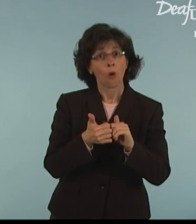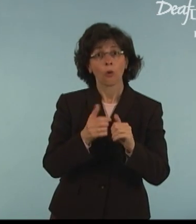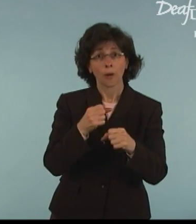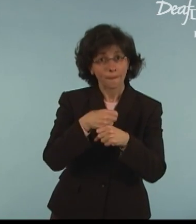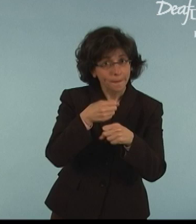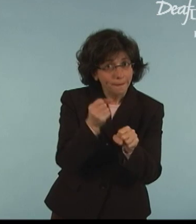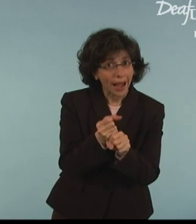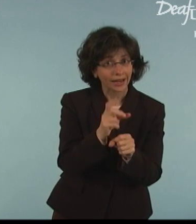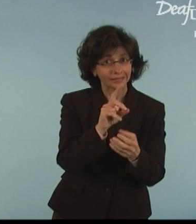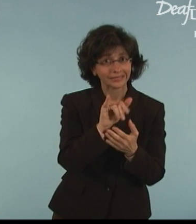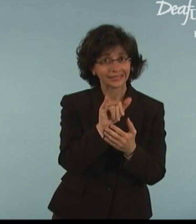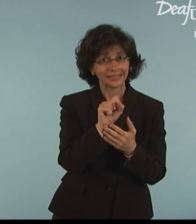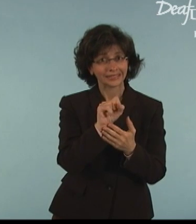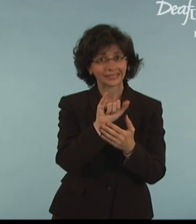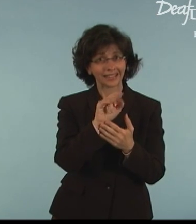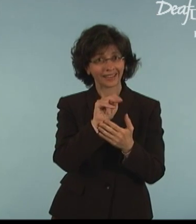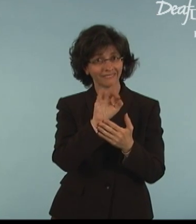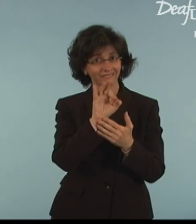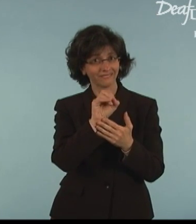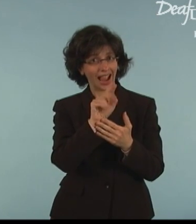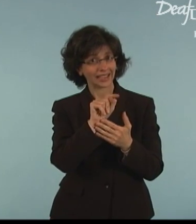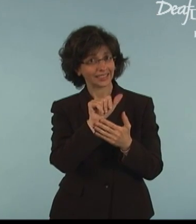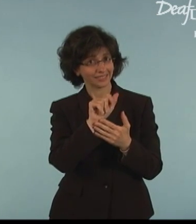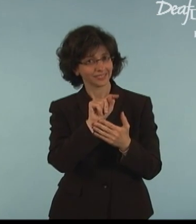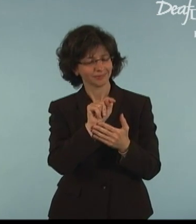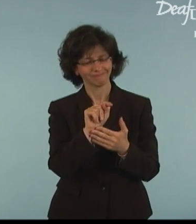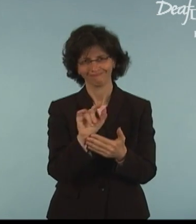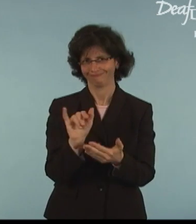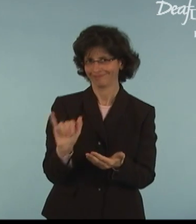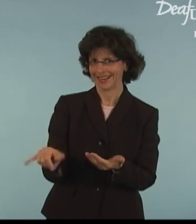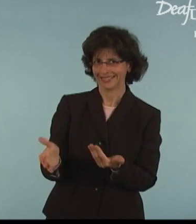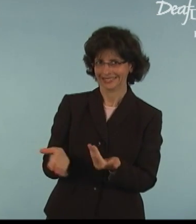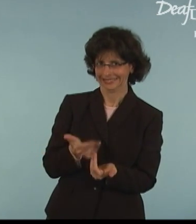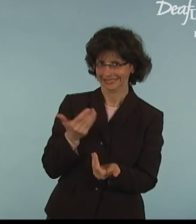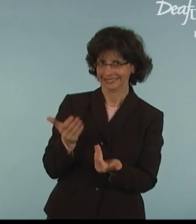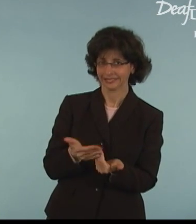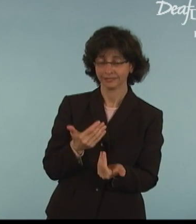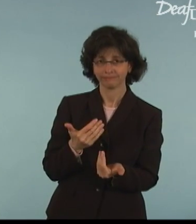It is easy to make disinfectant.